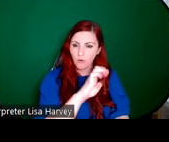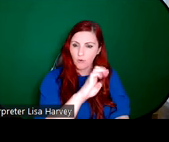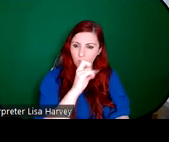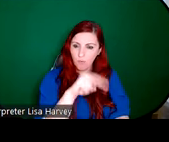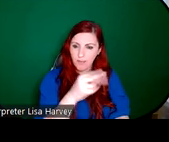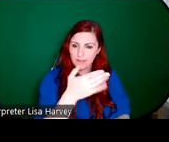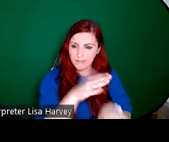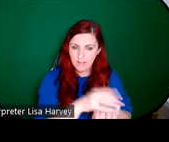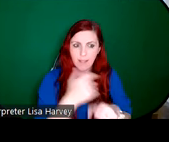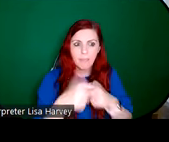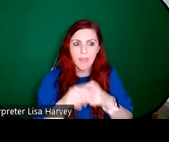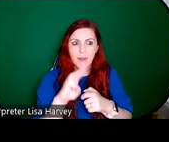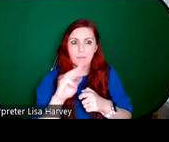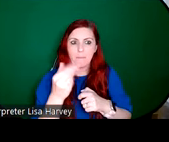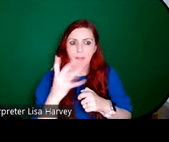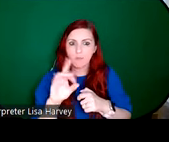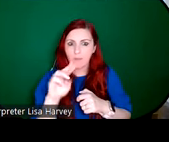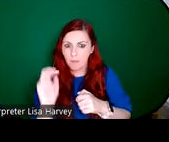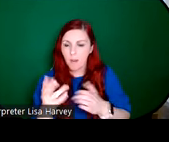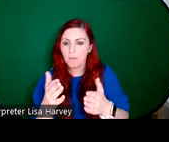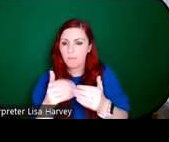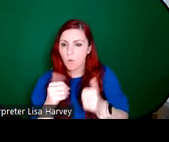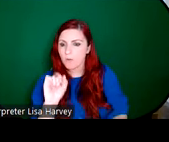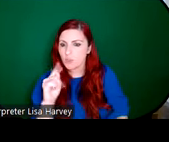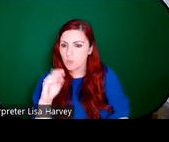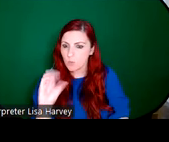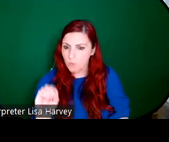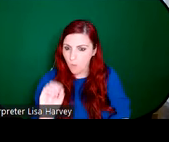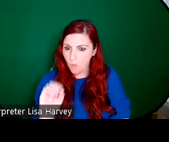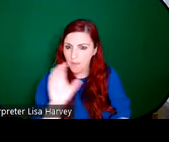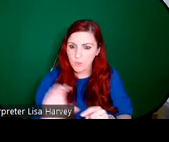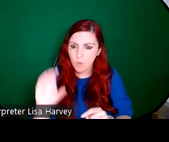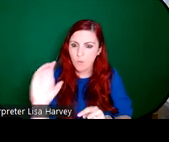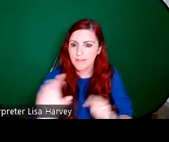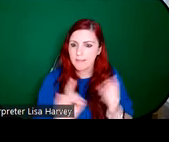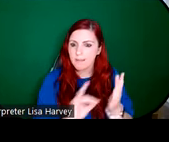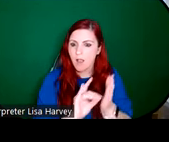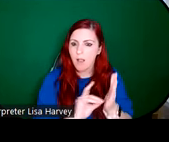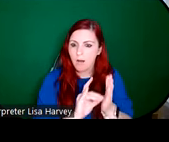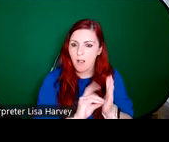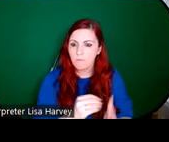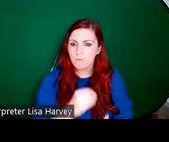Pollen bought out the studio and he donated the archive to the National Gallery